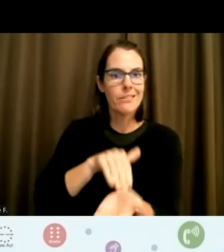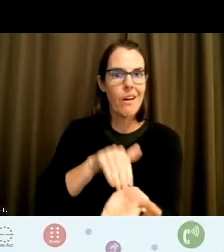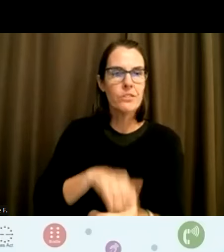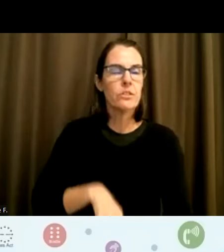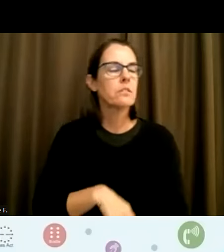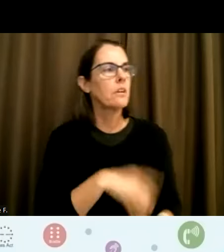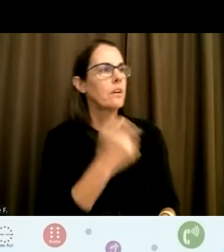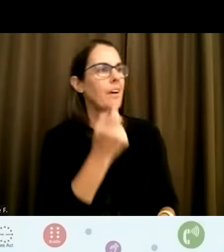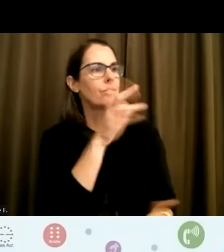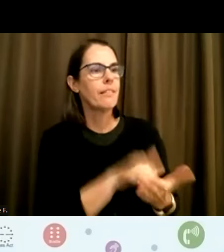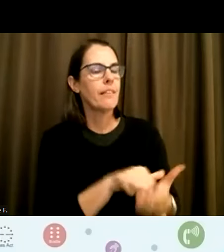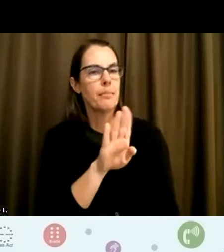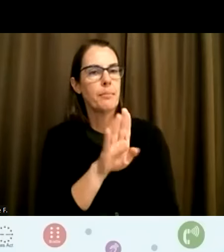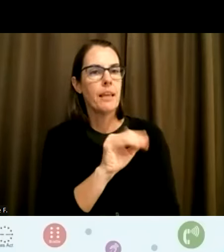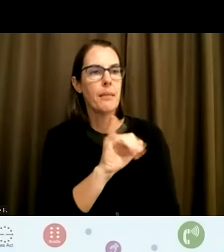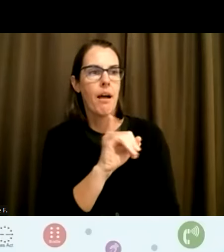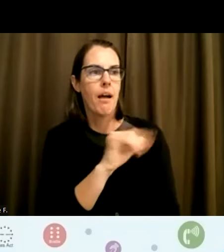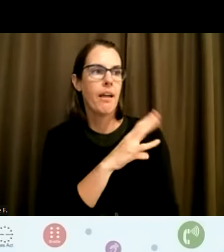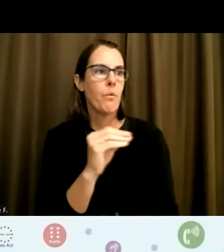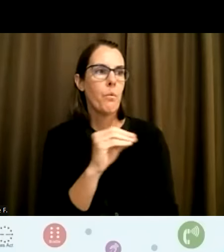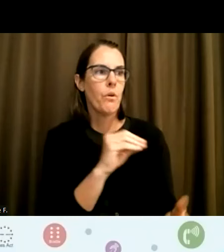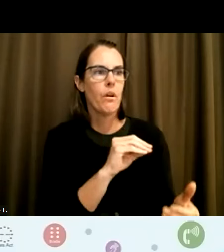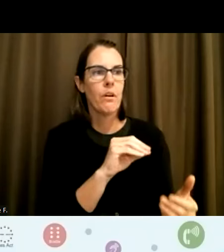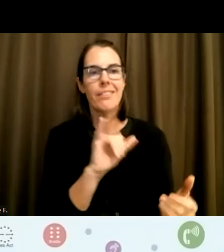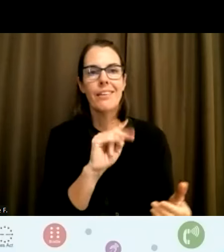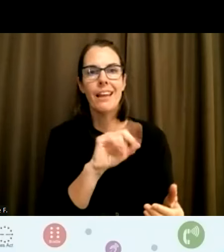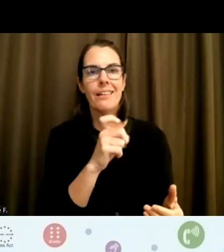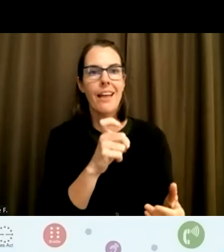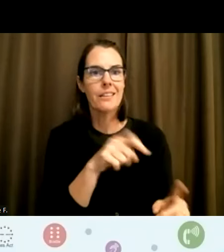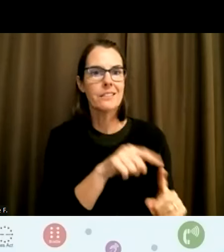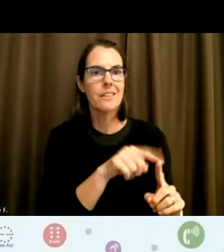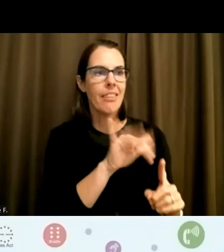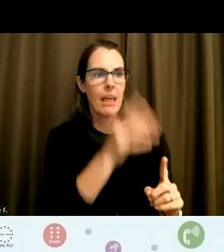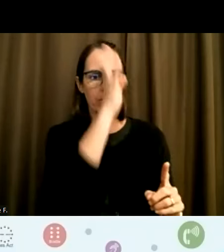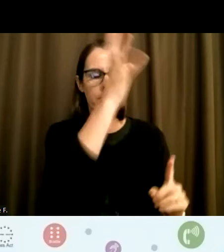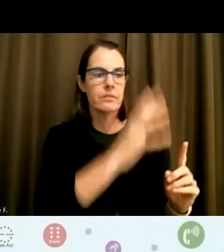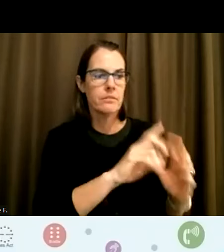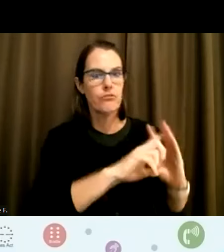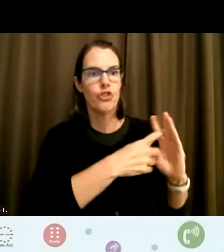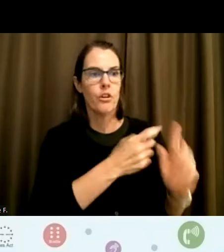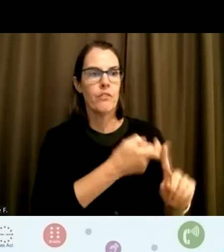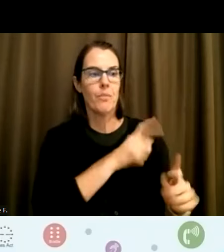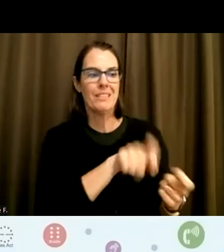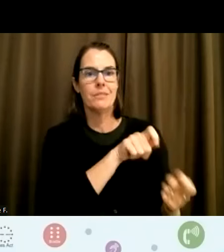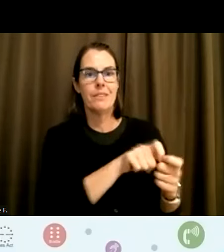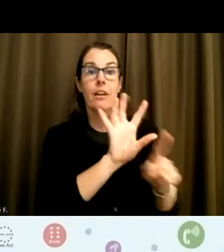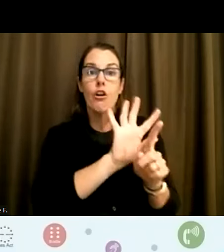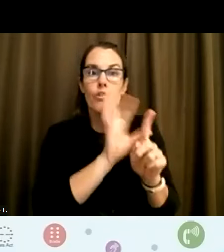body mass index was created on a very specific cultural body type.